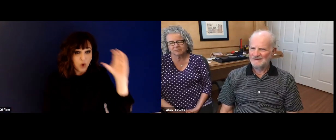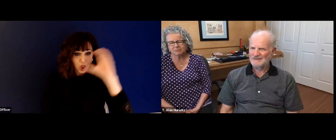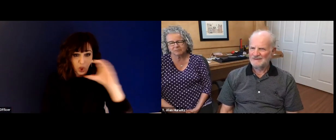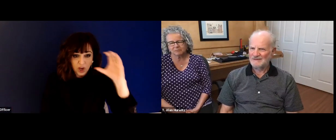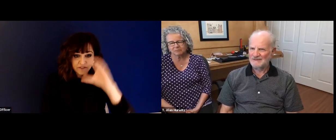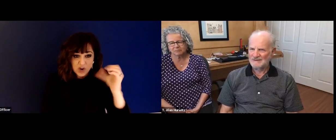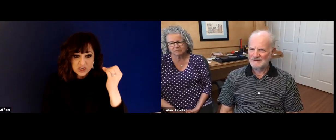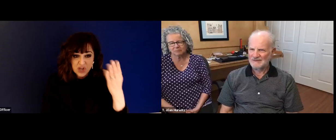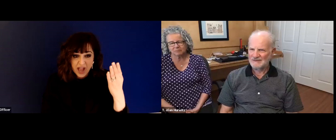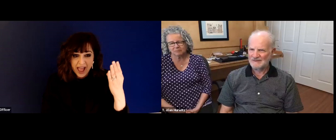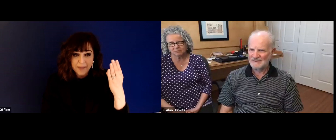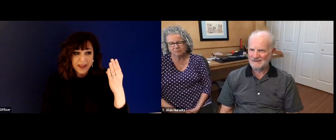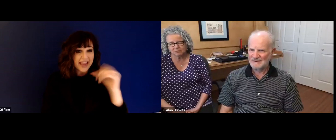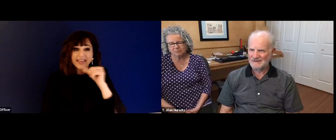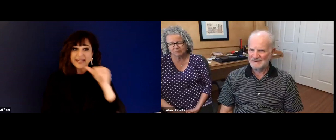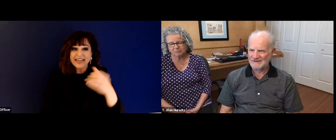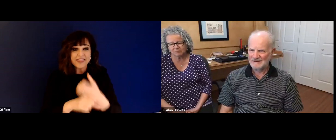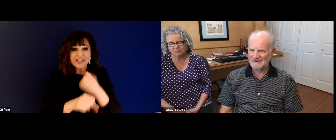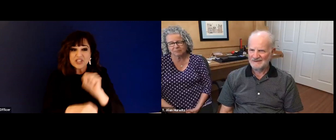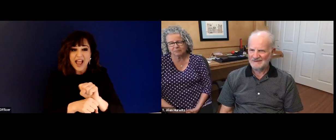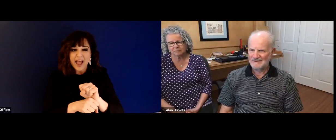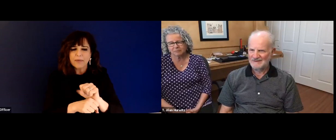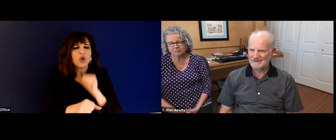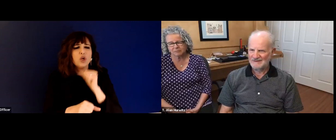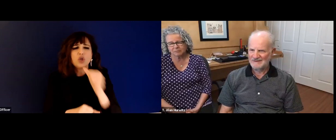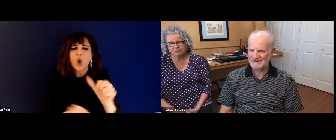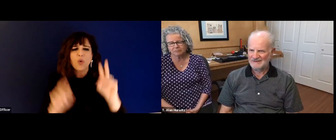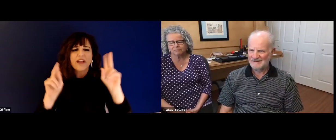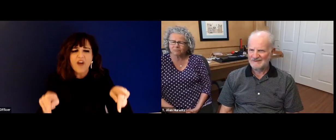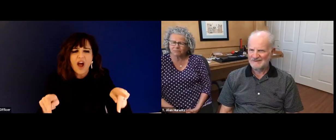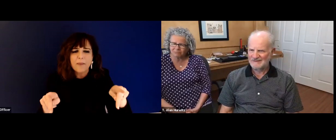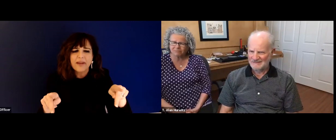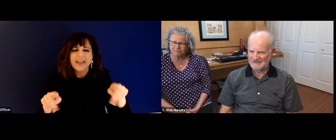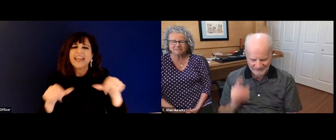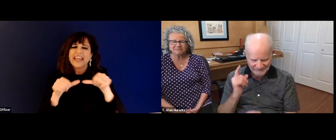followed in his footsteps. Now, for all of those people that are